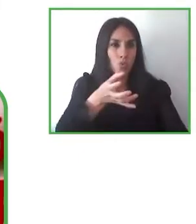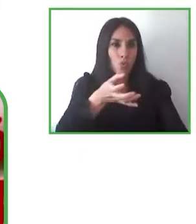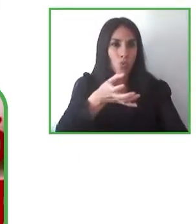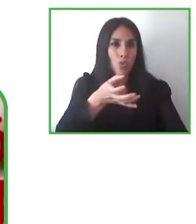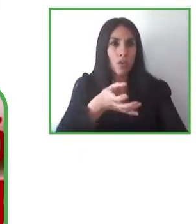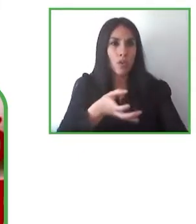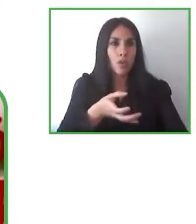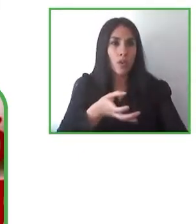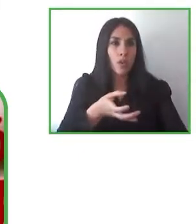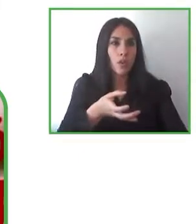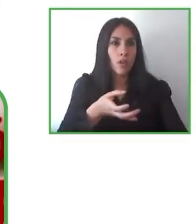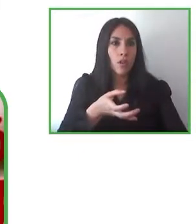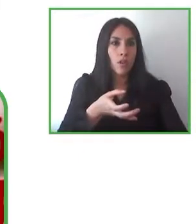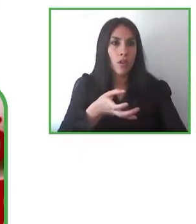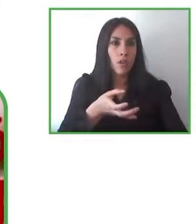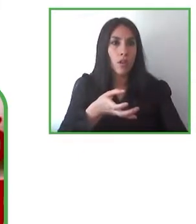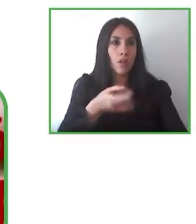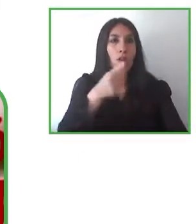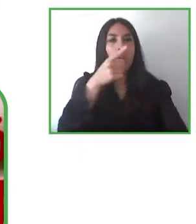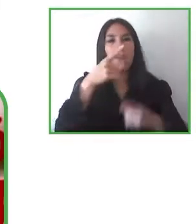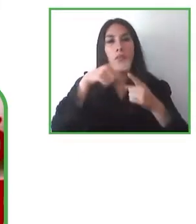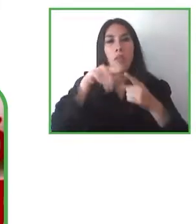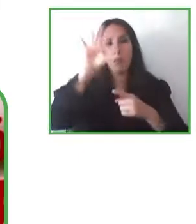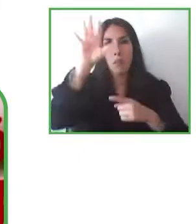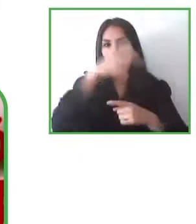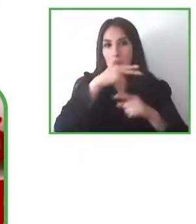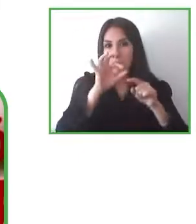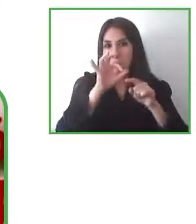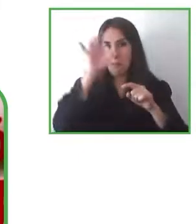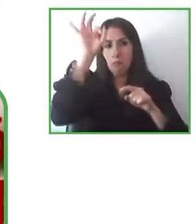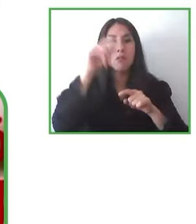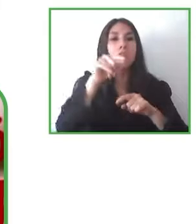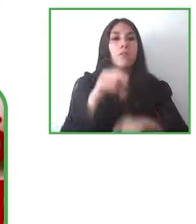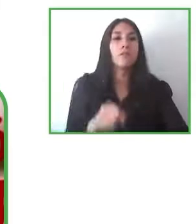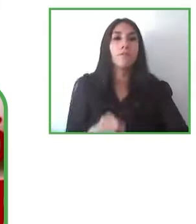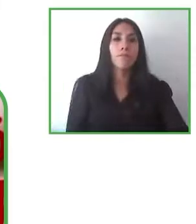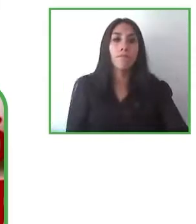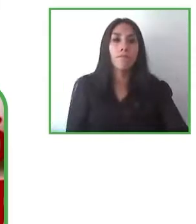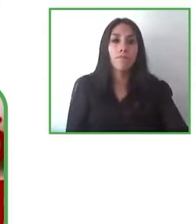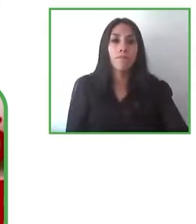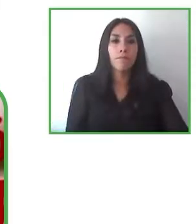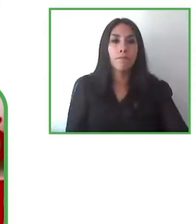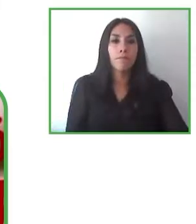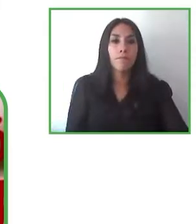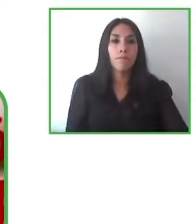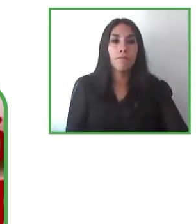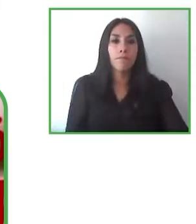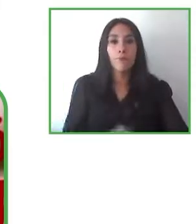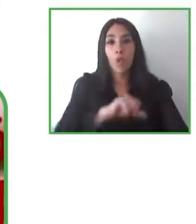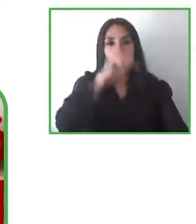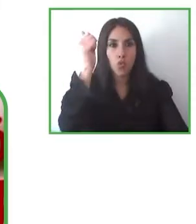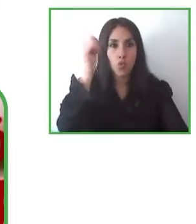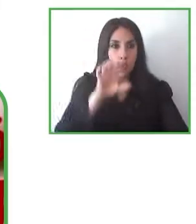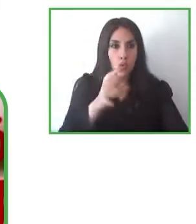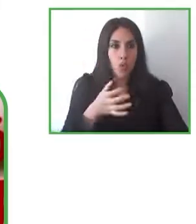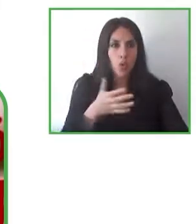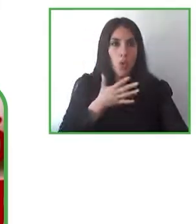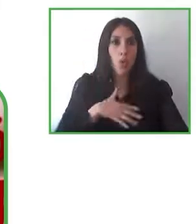And once that's done, we can actually expand into that region within a few weeks almost and then it's all a matter of how we can get the word out to